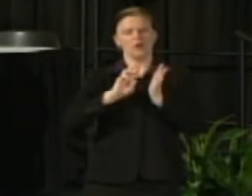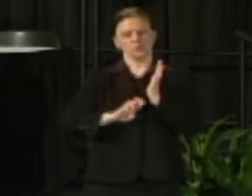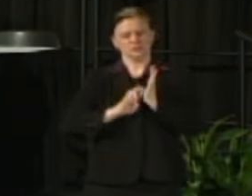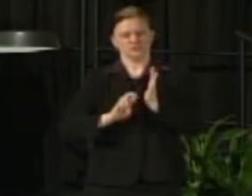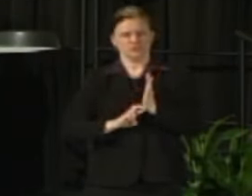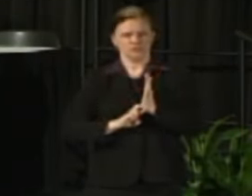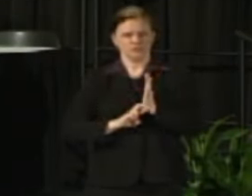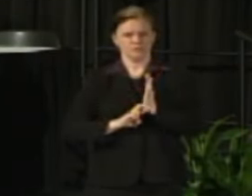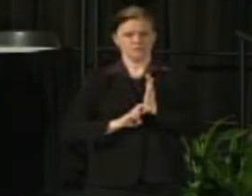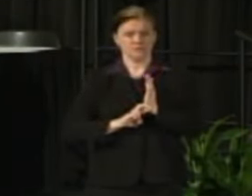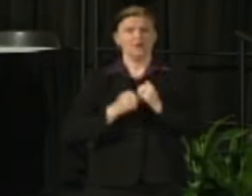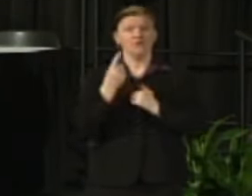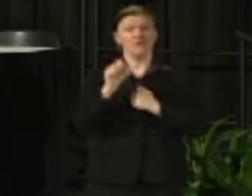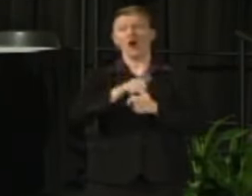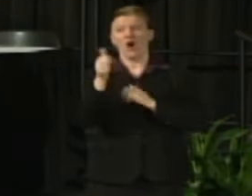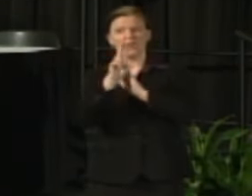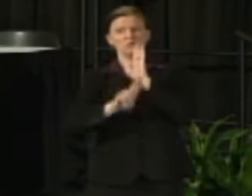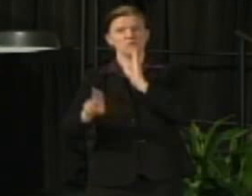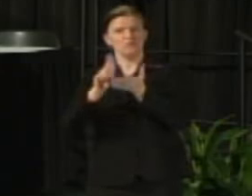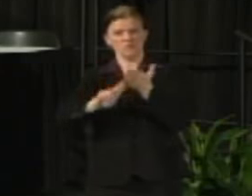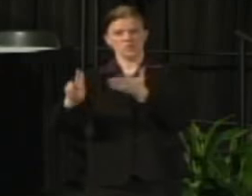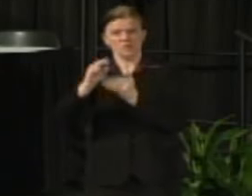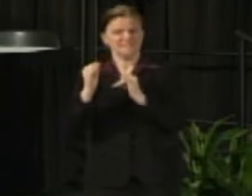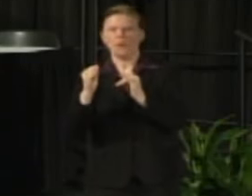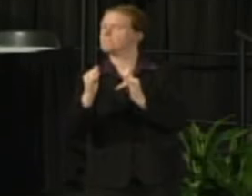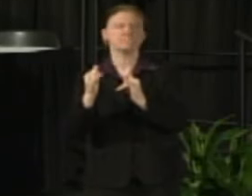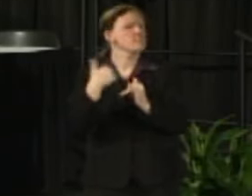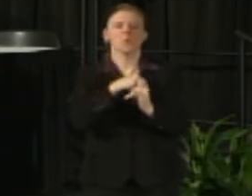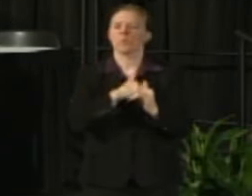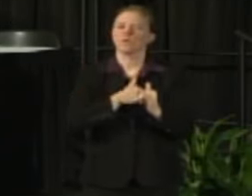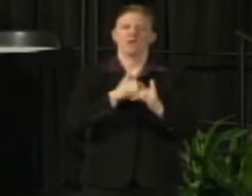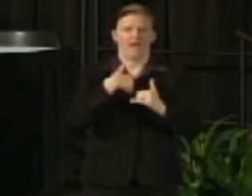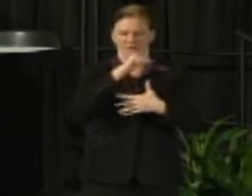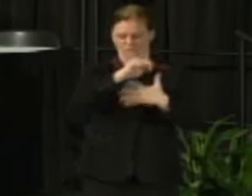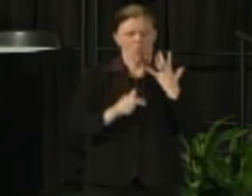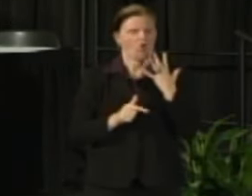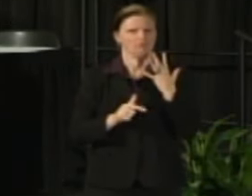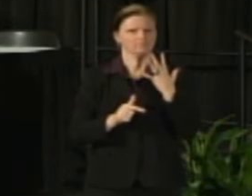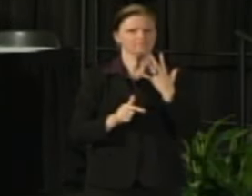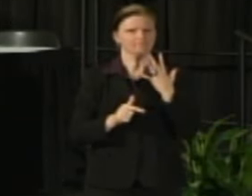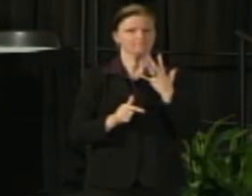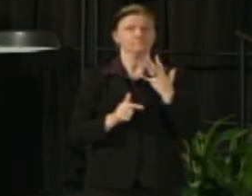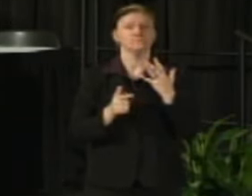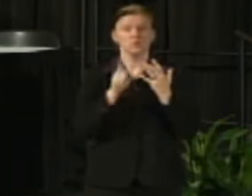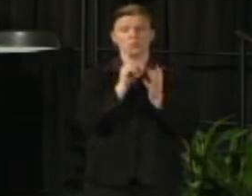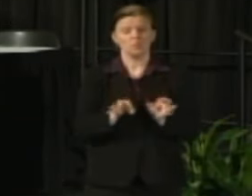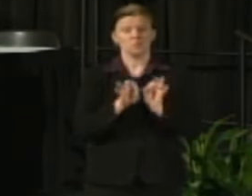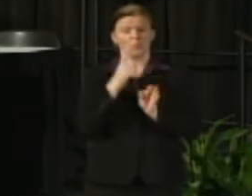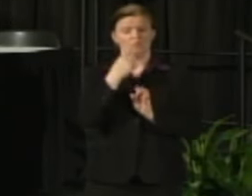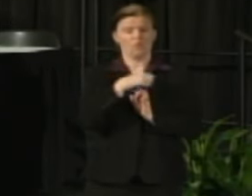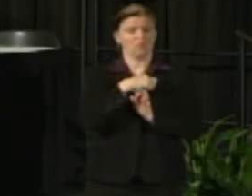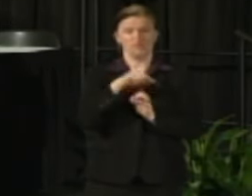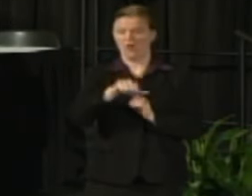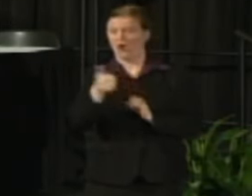and they're critically important for the things that we do that nobody else has done or can do.